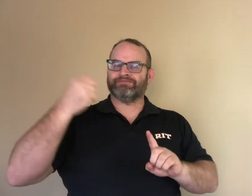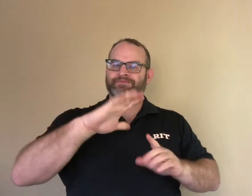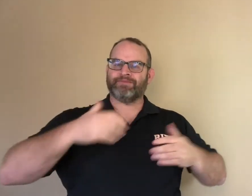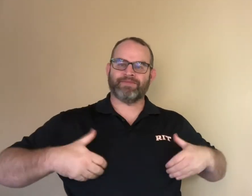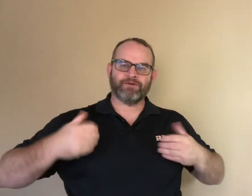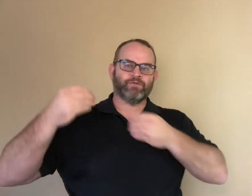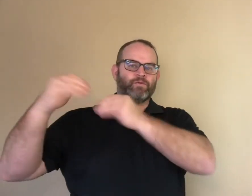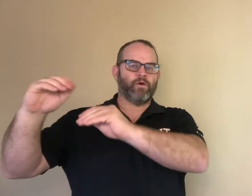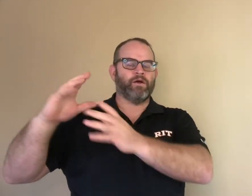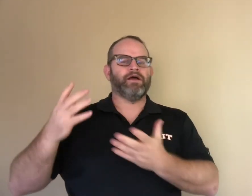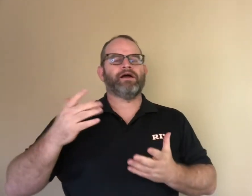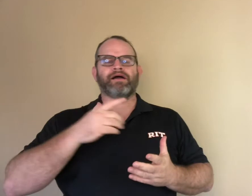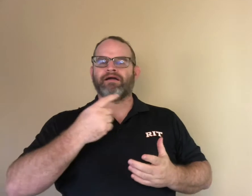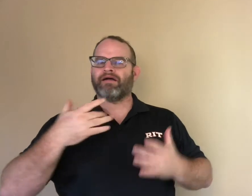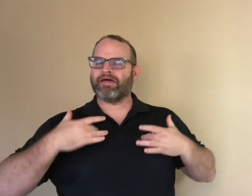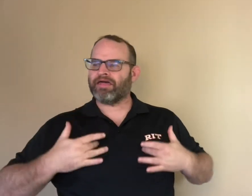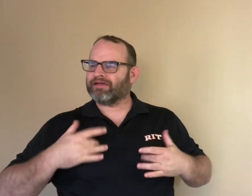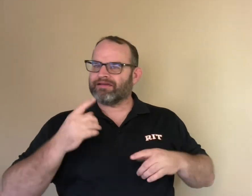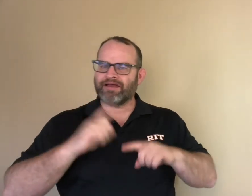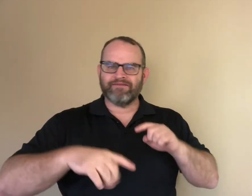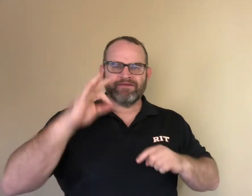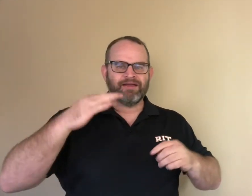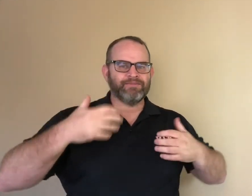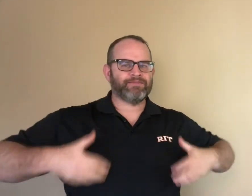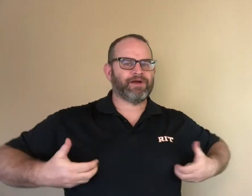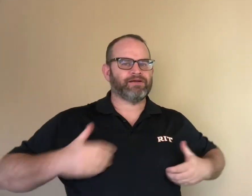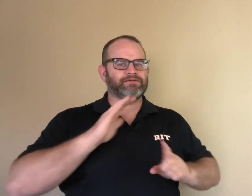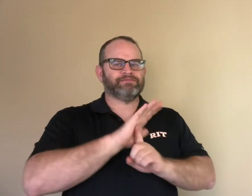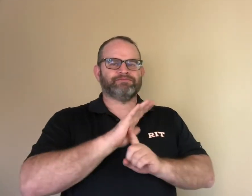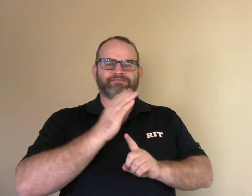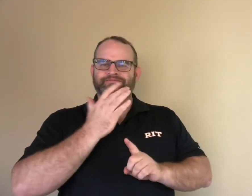One day she came home from a deaf school and found it gone. Her uncle took it and sold it to someone else for money.